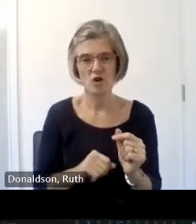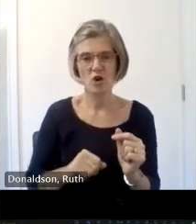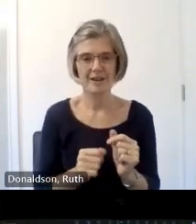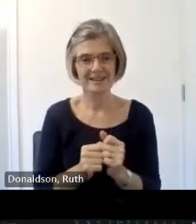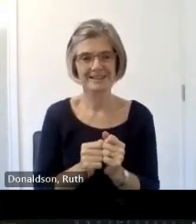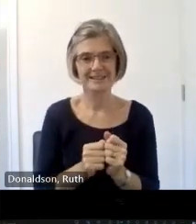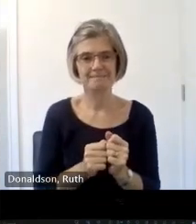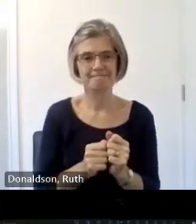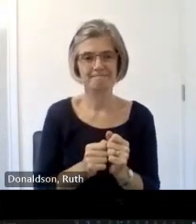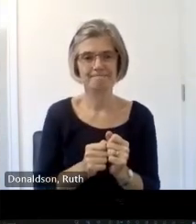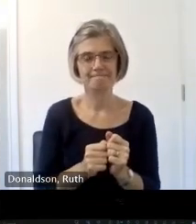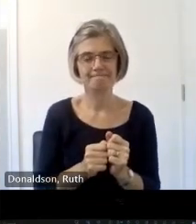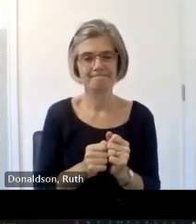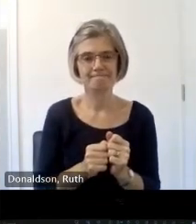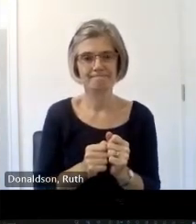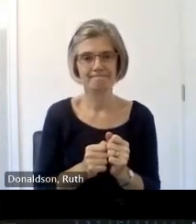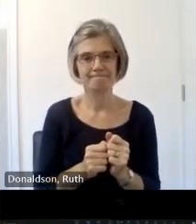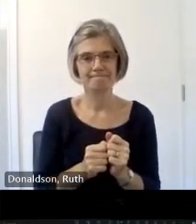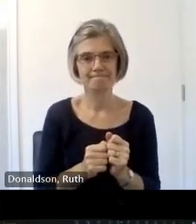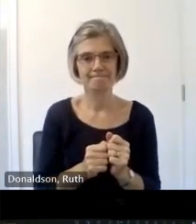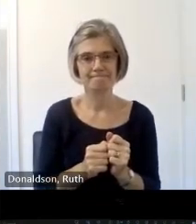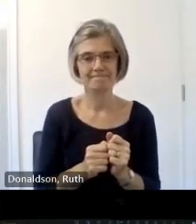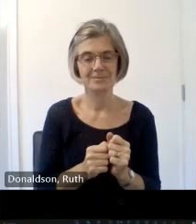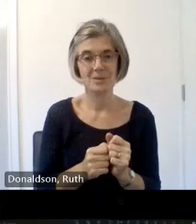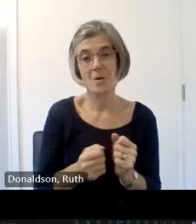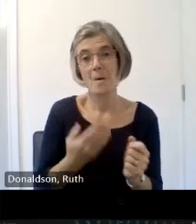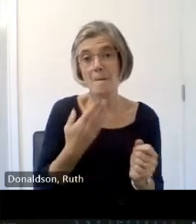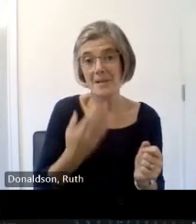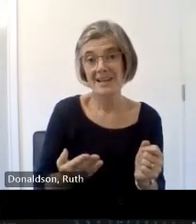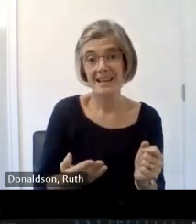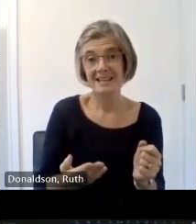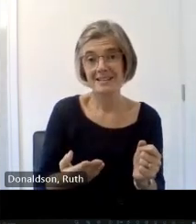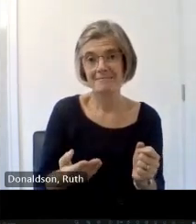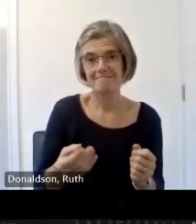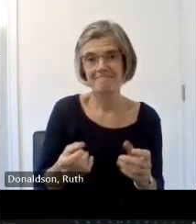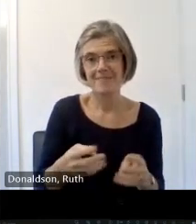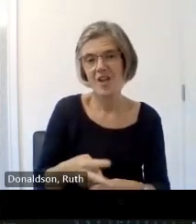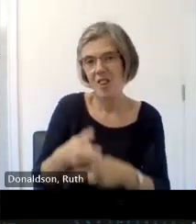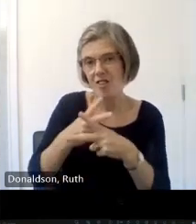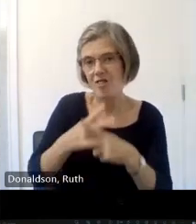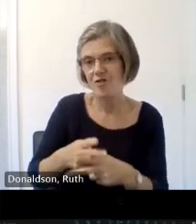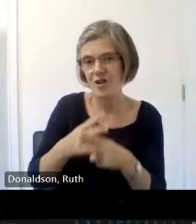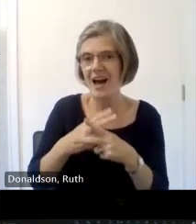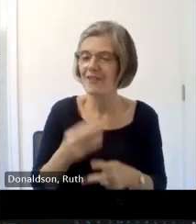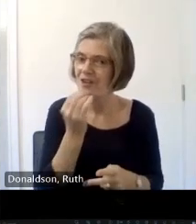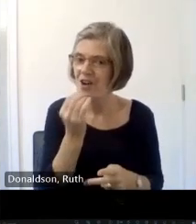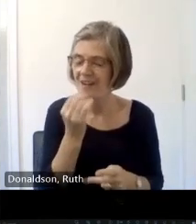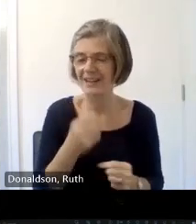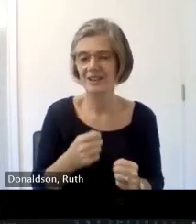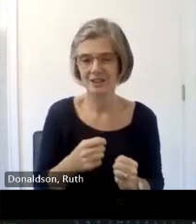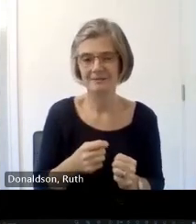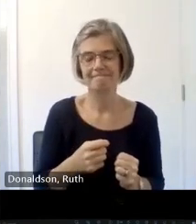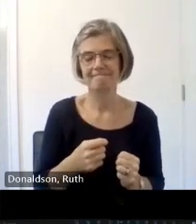have 60 seconds to nourish us think no thank you so my name is Anna I'm from L Scotland and we're